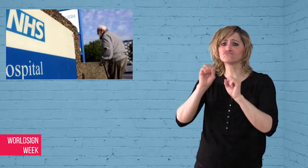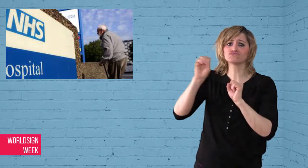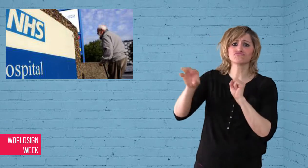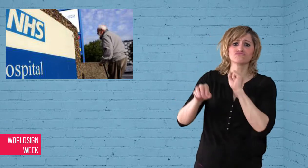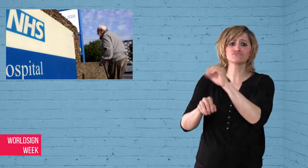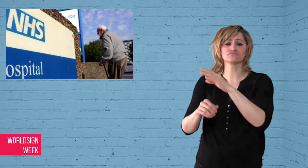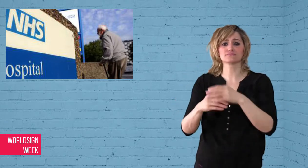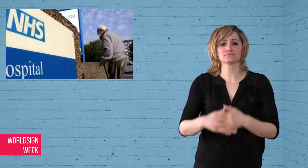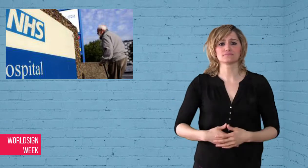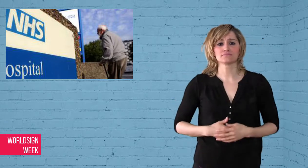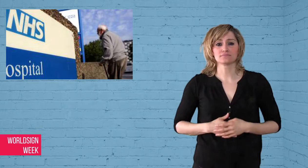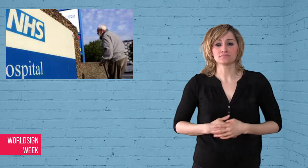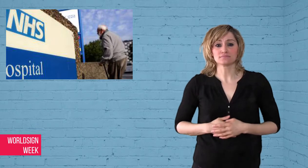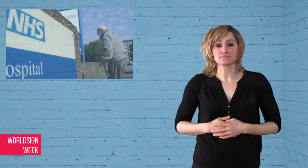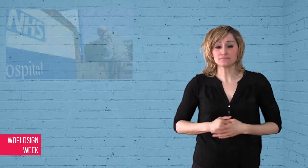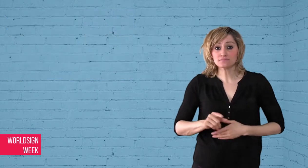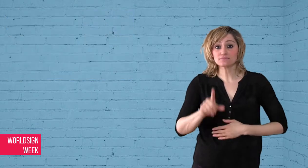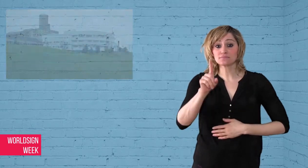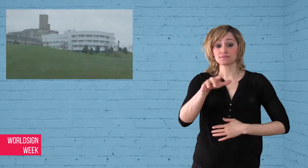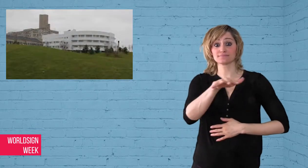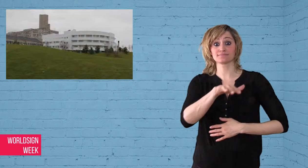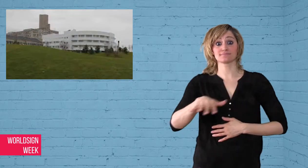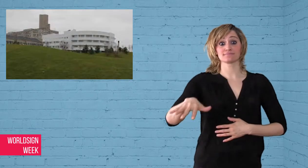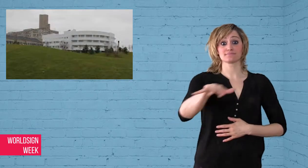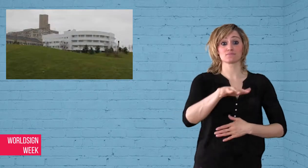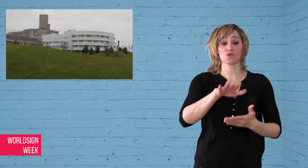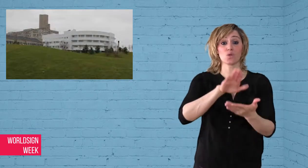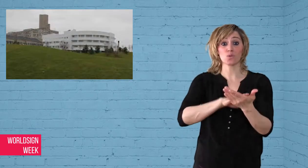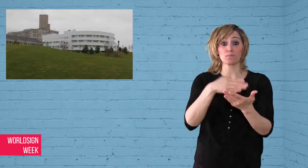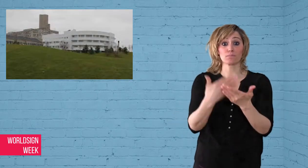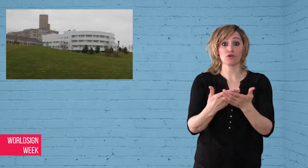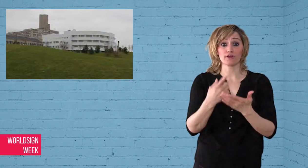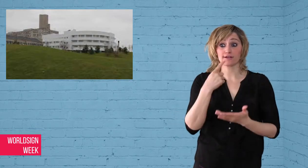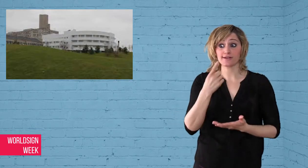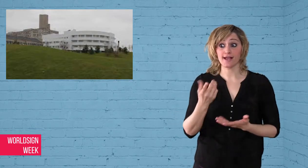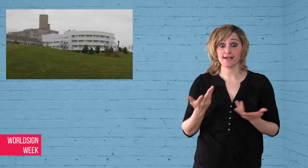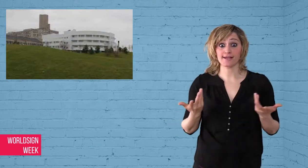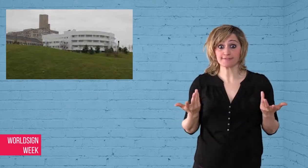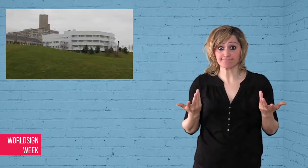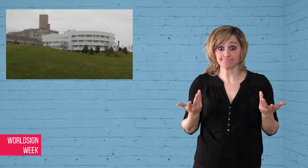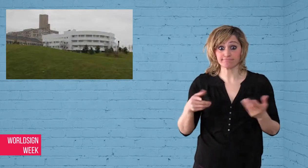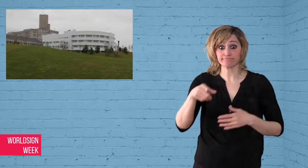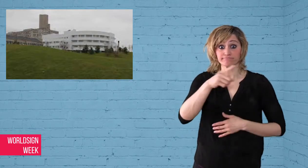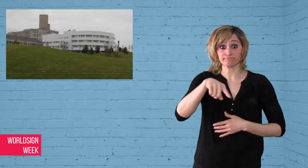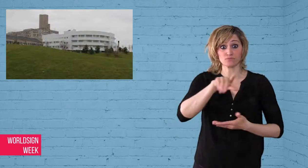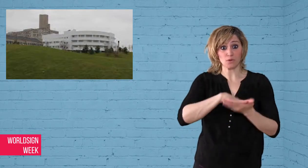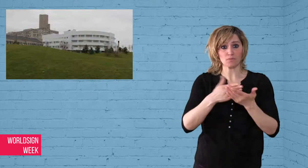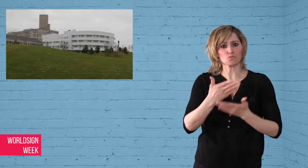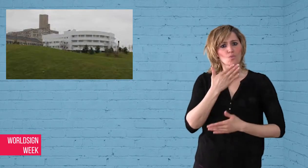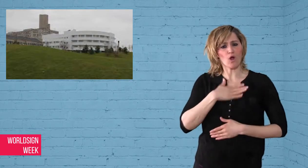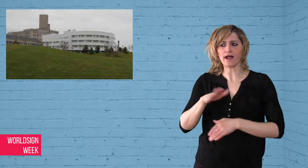everyone. Local interpreters said they